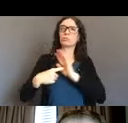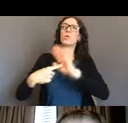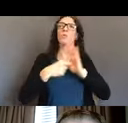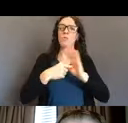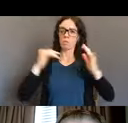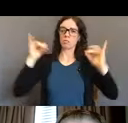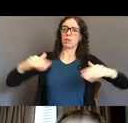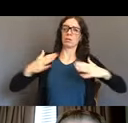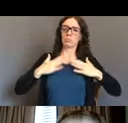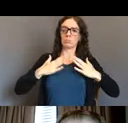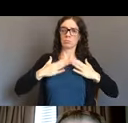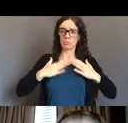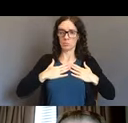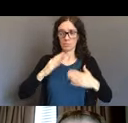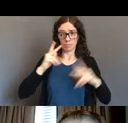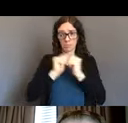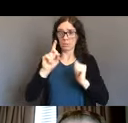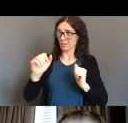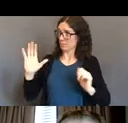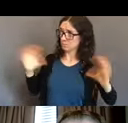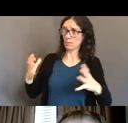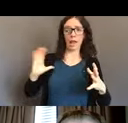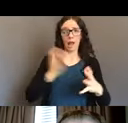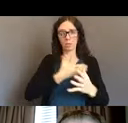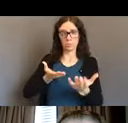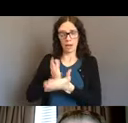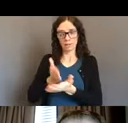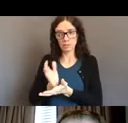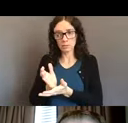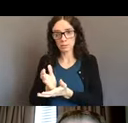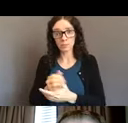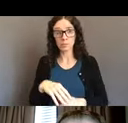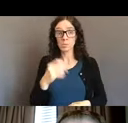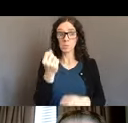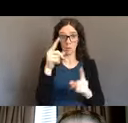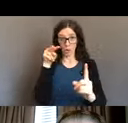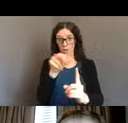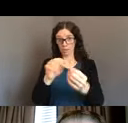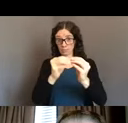when you look at the data around this, we are also a powerful, contingency in terms of